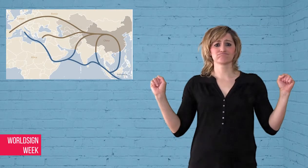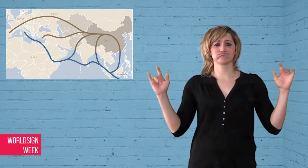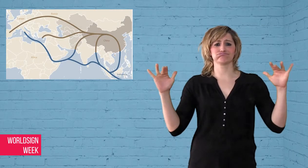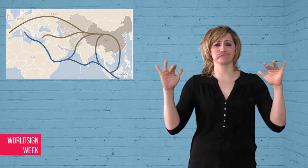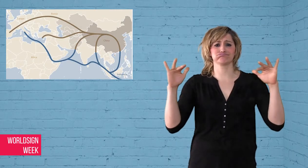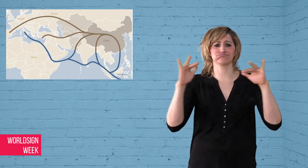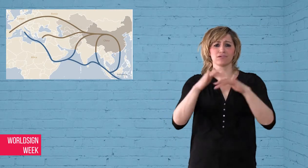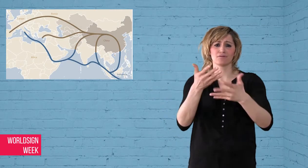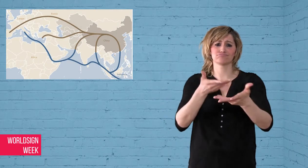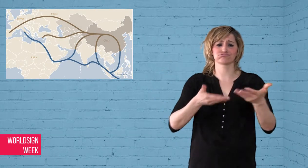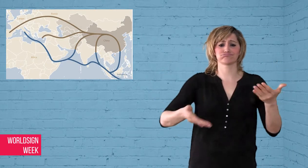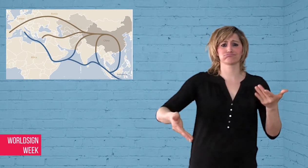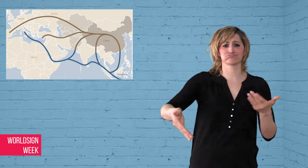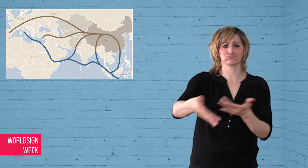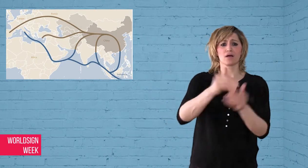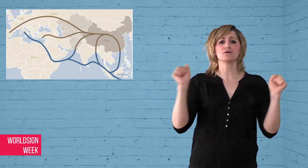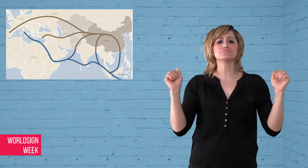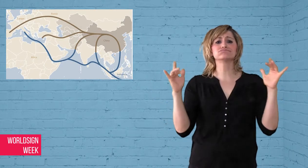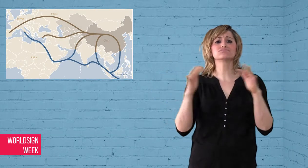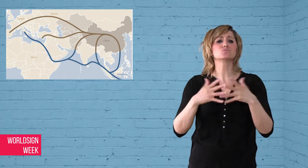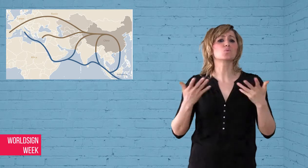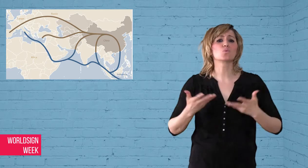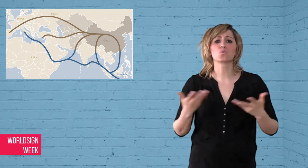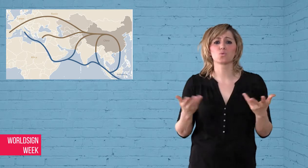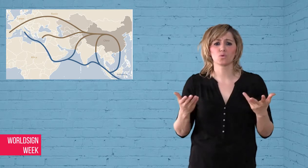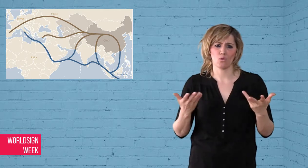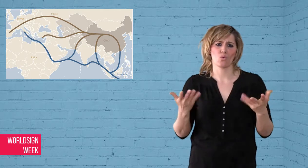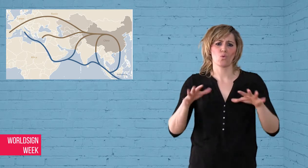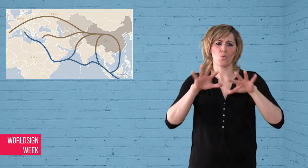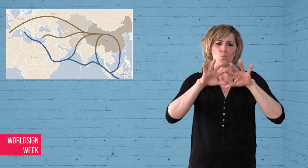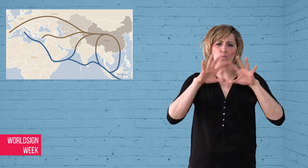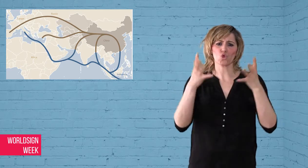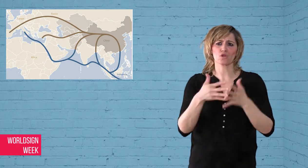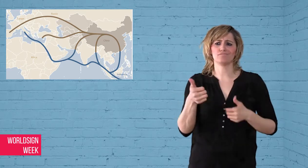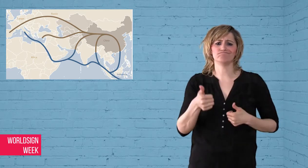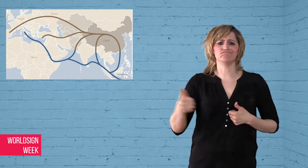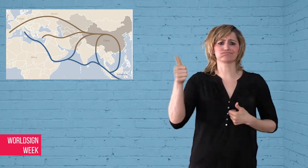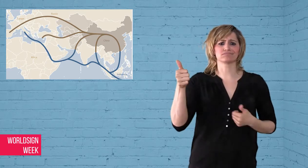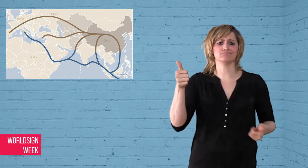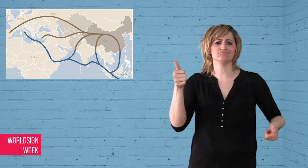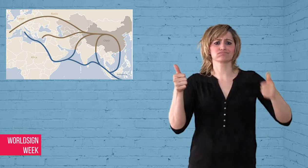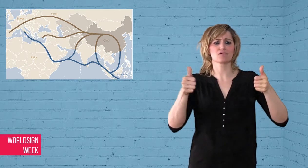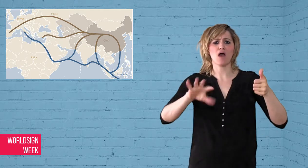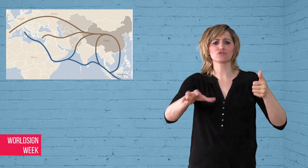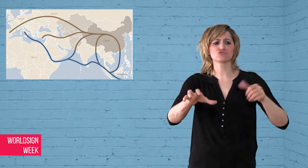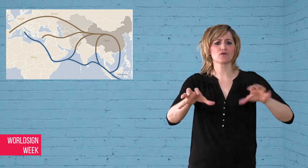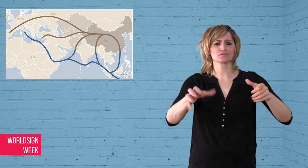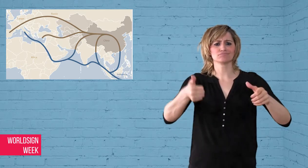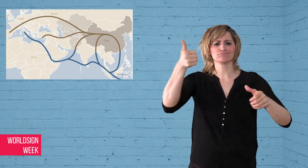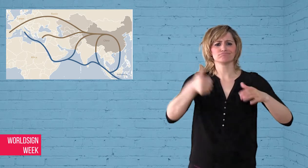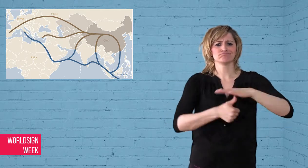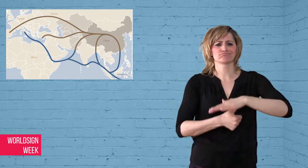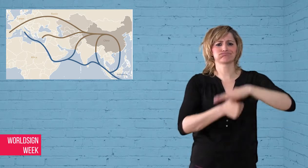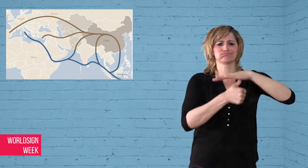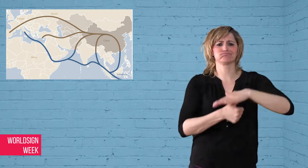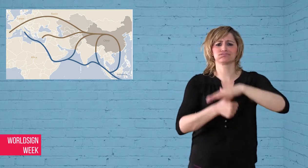At the summit, Chinese President Xi